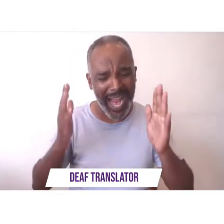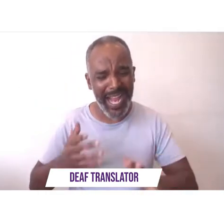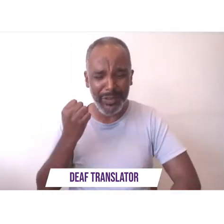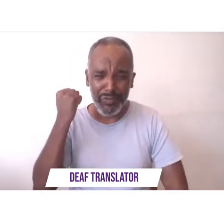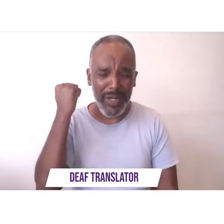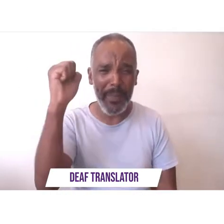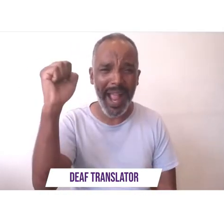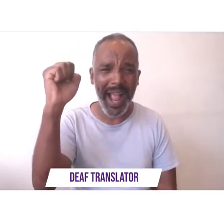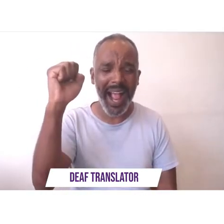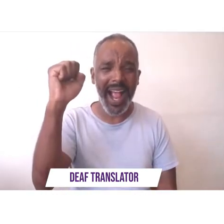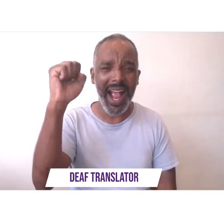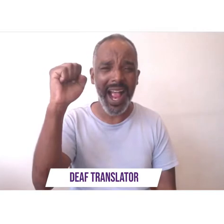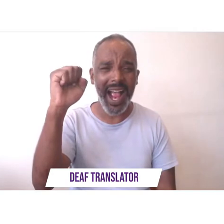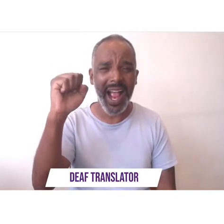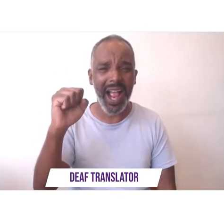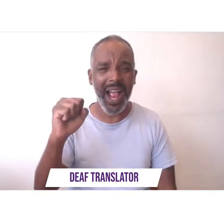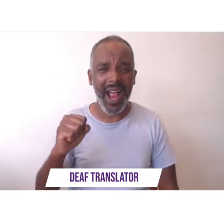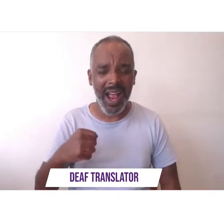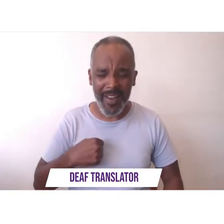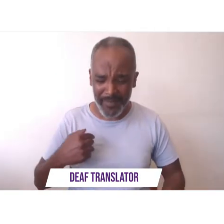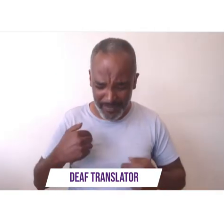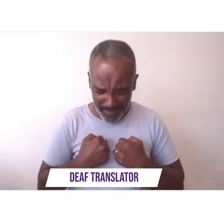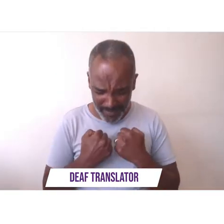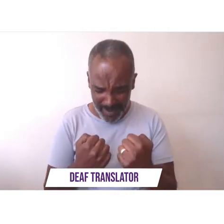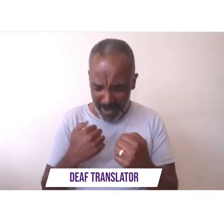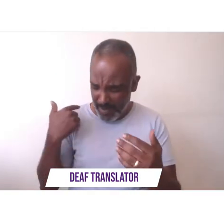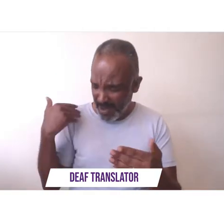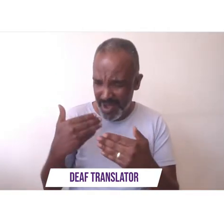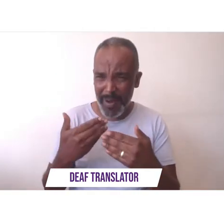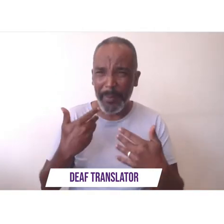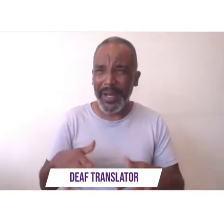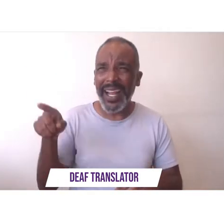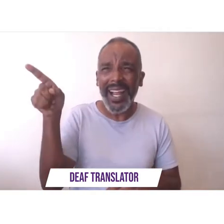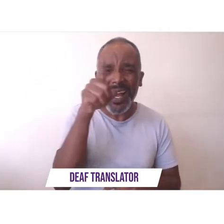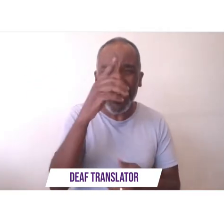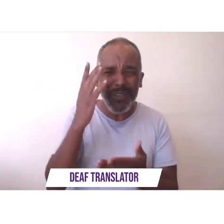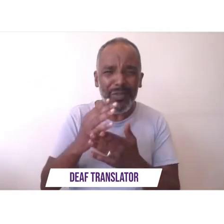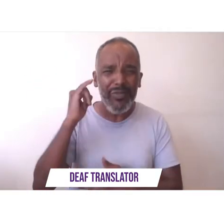i have had to rebel mainly out of necessity forced to look at life from a different perspective